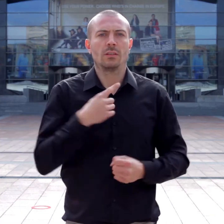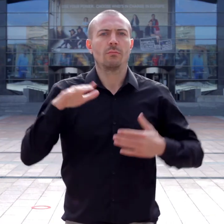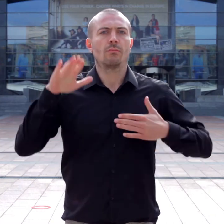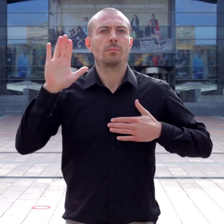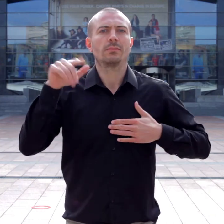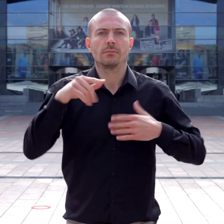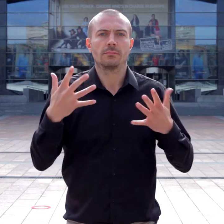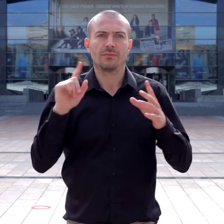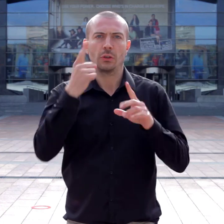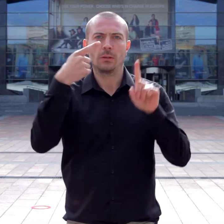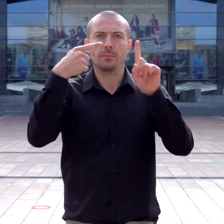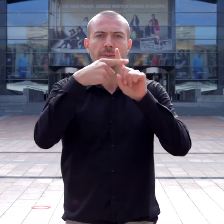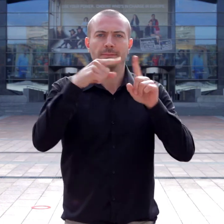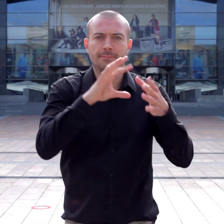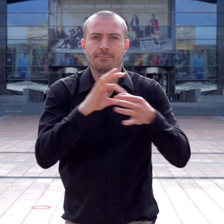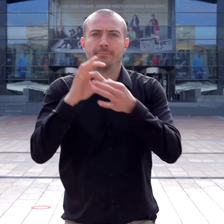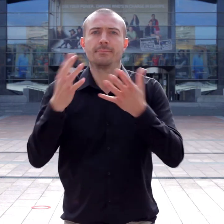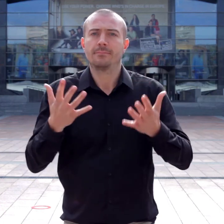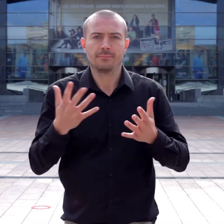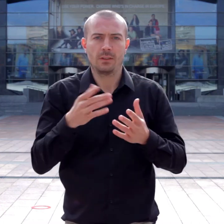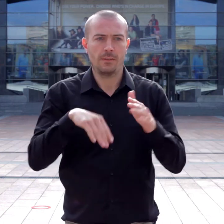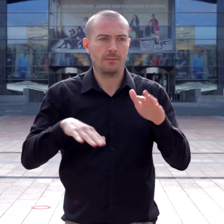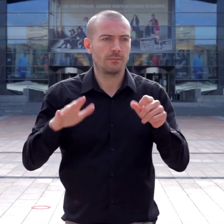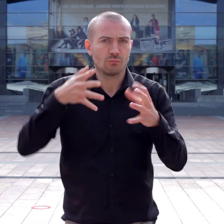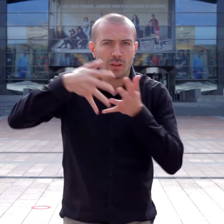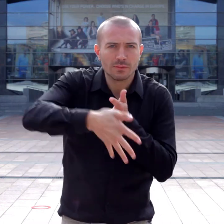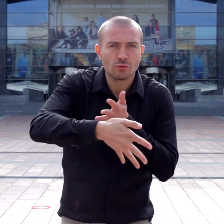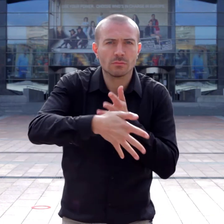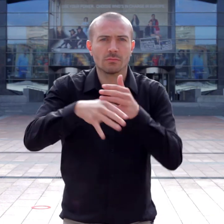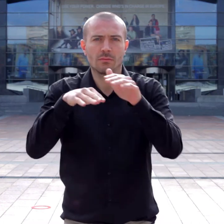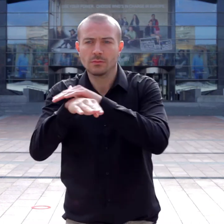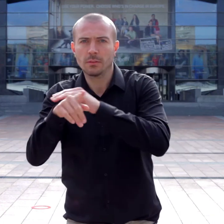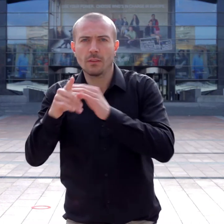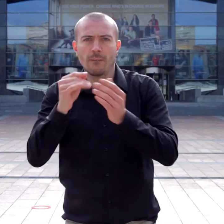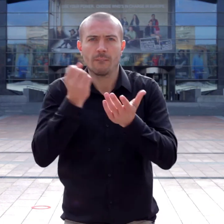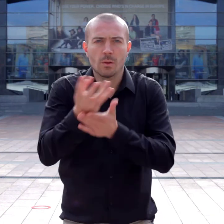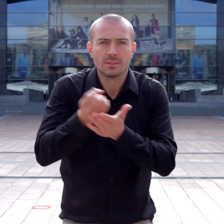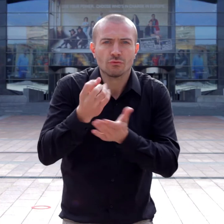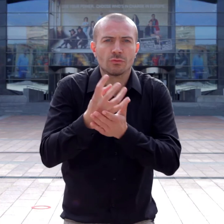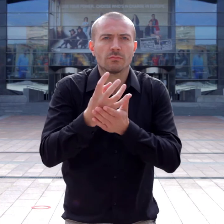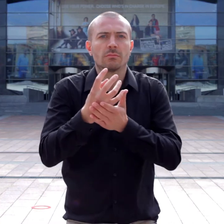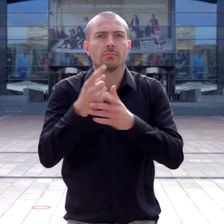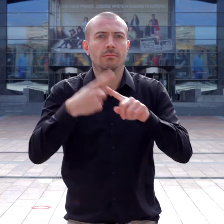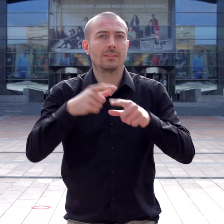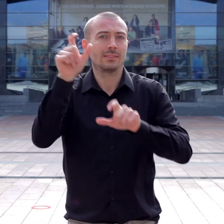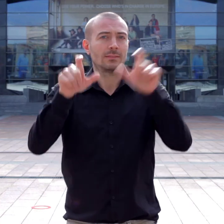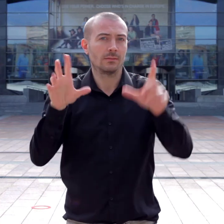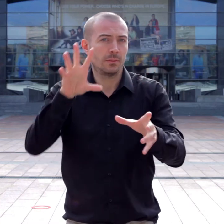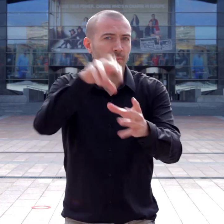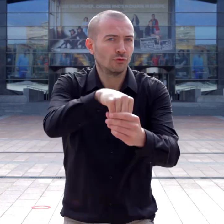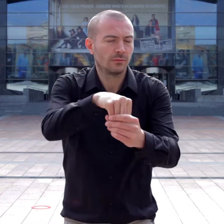and in particular the first point regarding transparency, access to documents, and citizen participation.